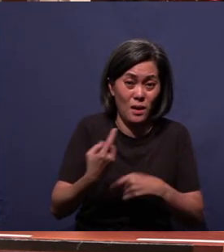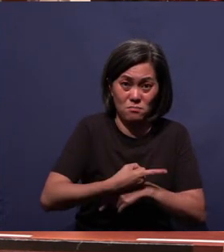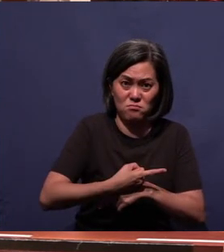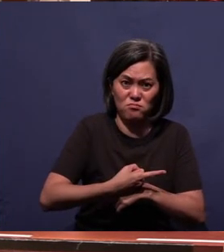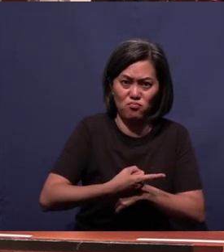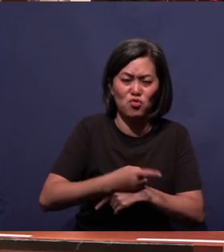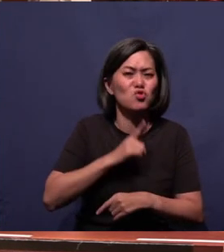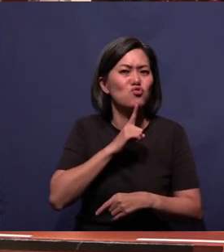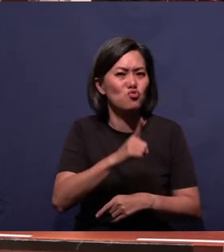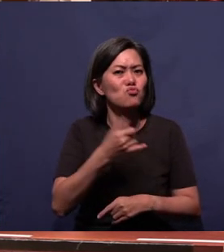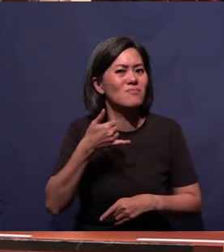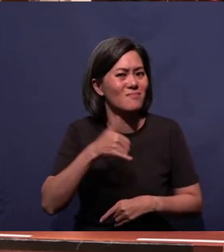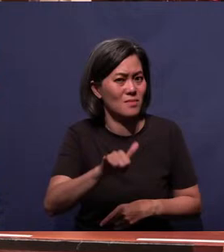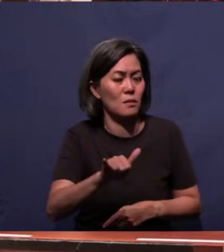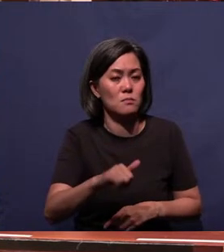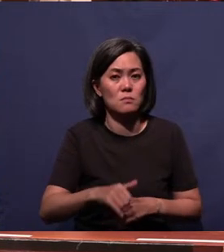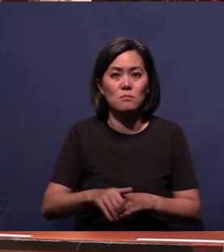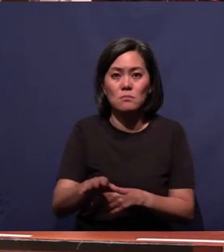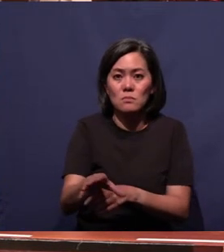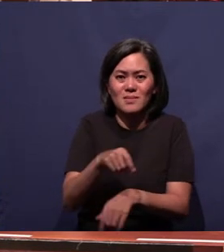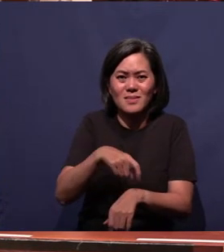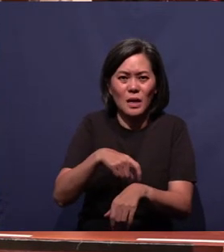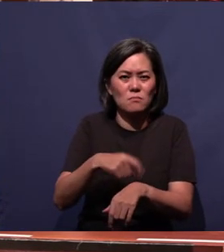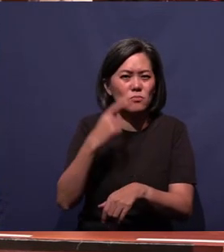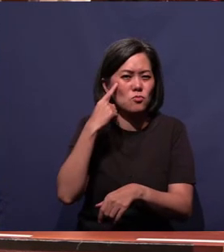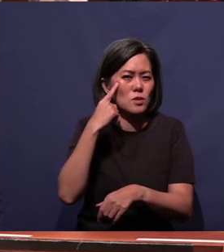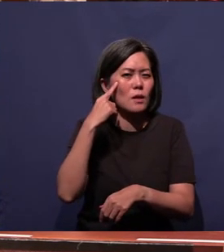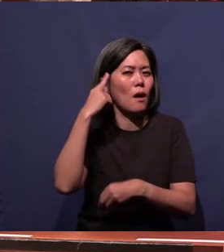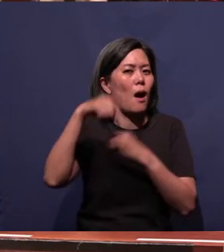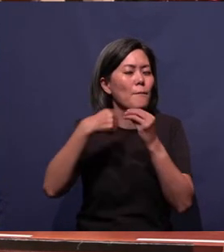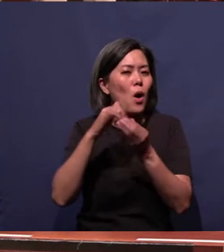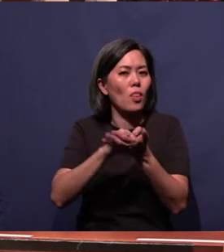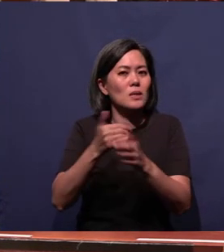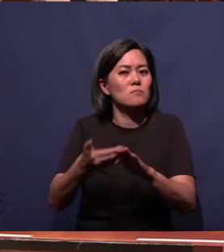Let us take some moments to reflect on that before we partake of the communion.